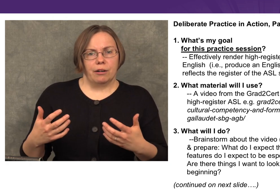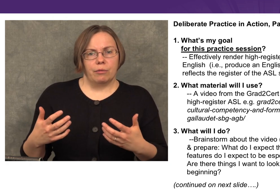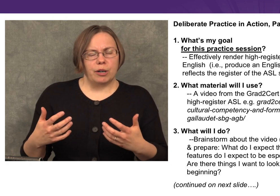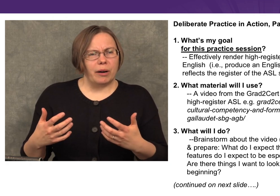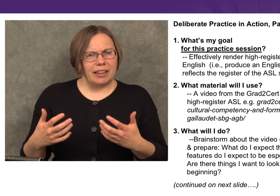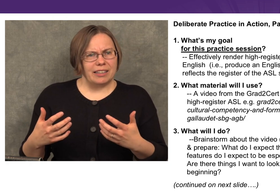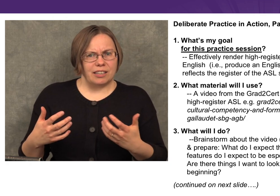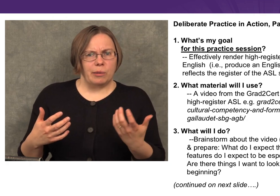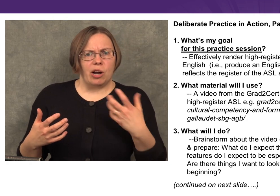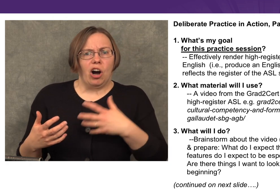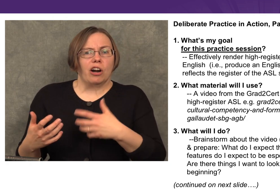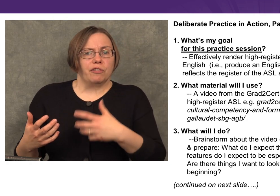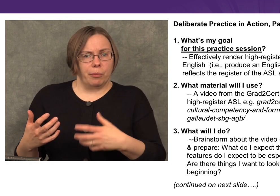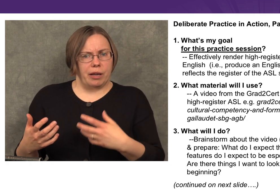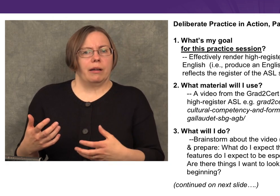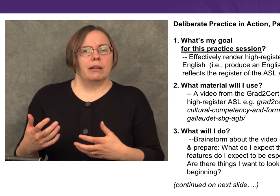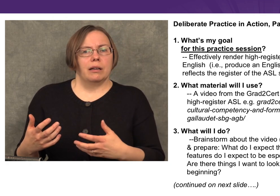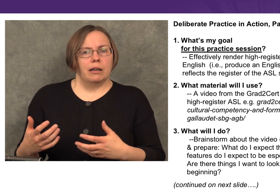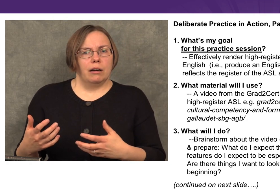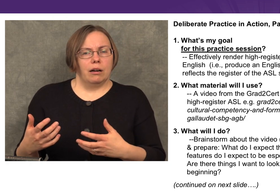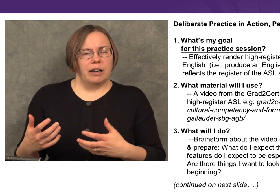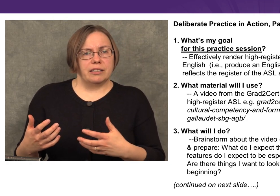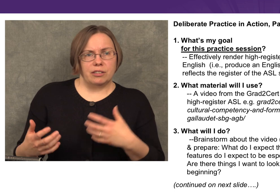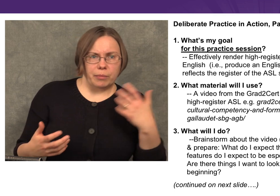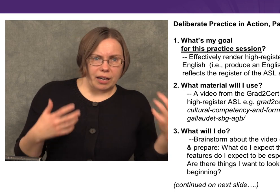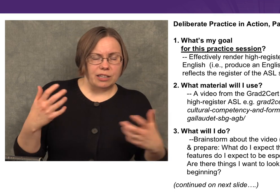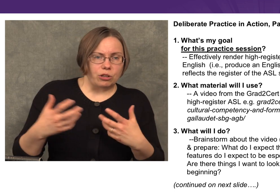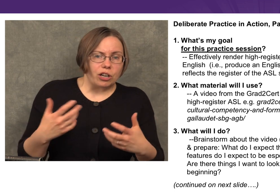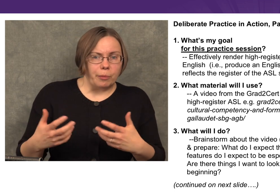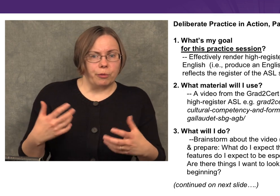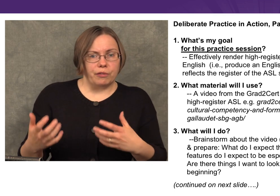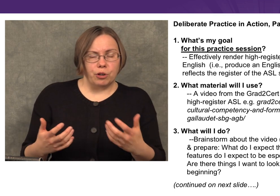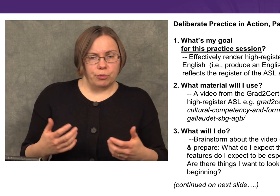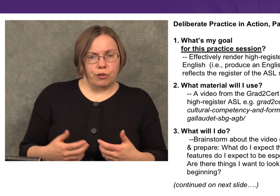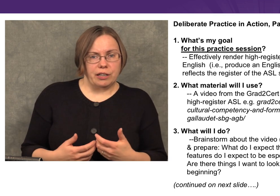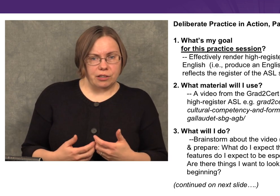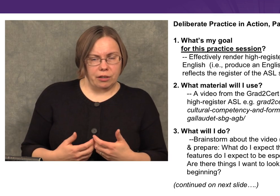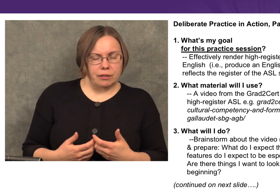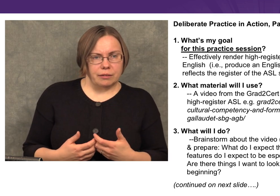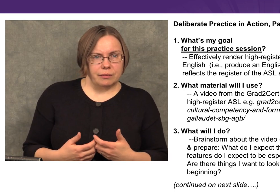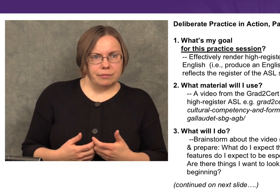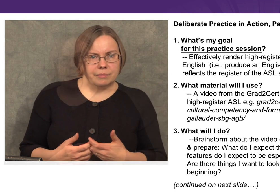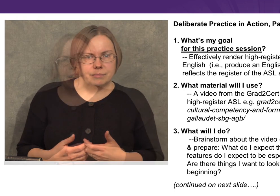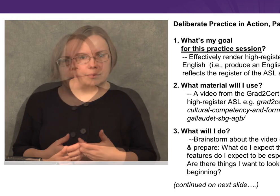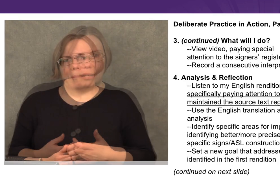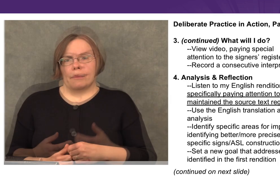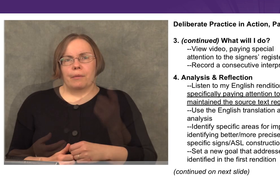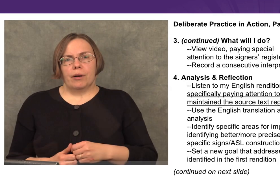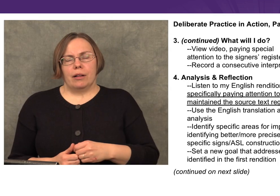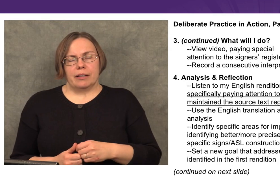What do I think is going to be hard for me? Is there something I need to look up or review before I start?